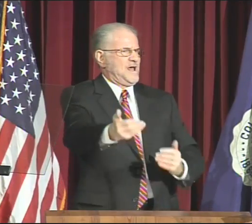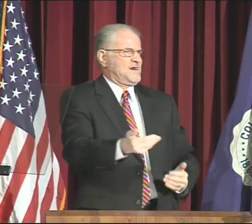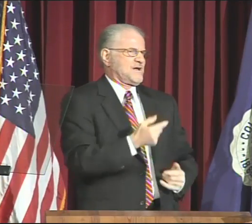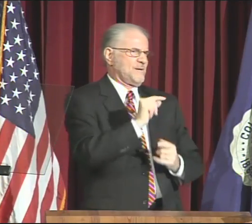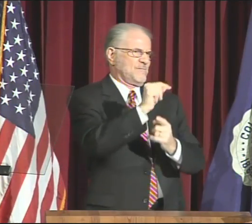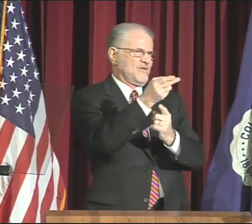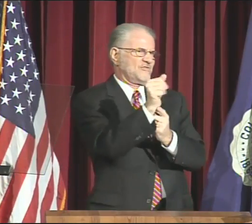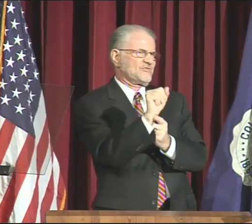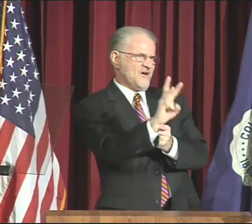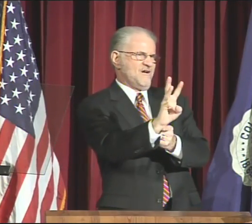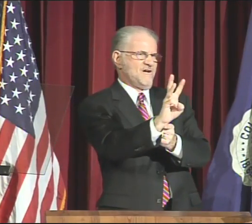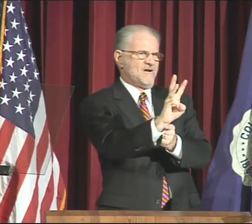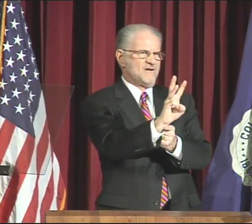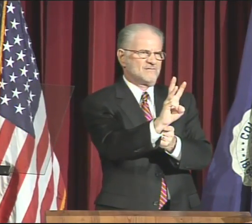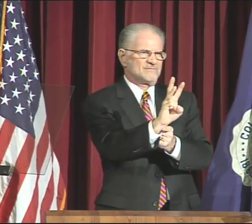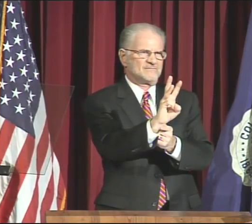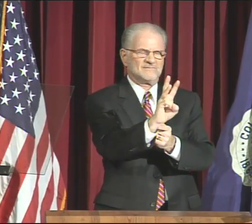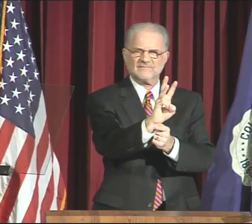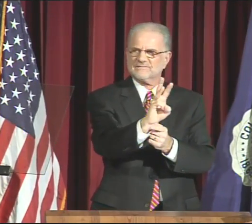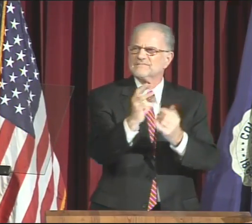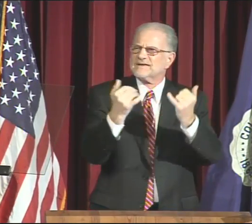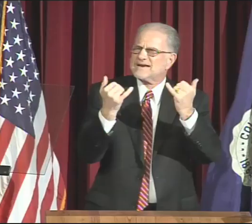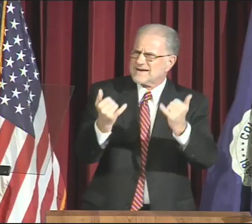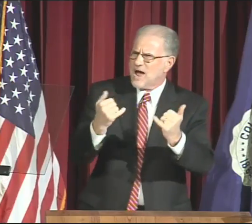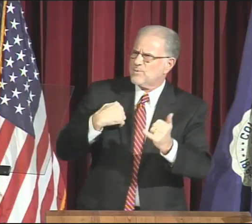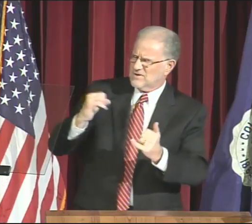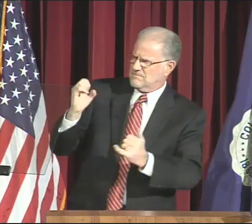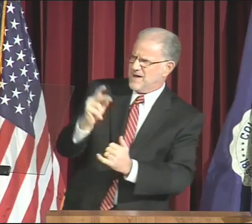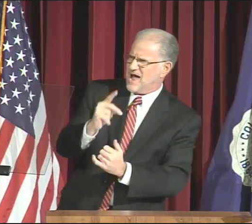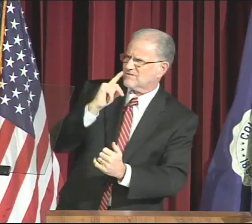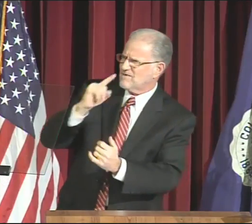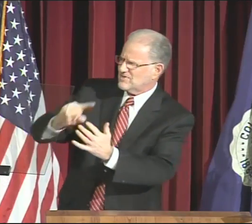but your warm greetings were a welcome thaw.